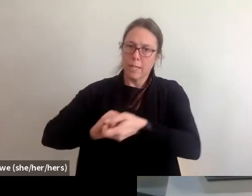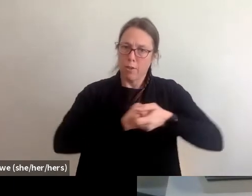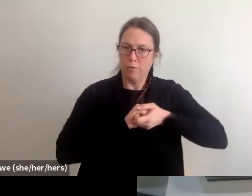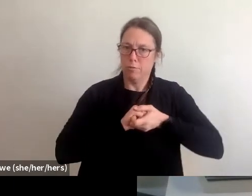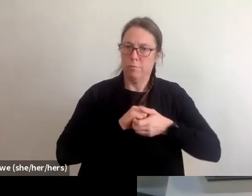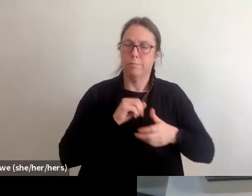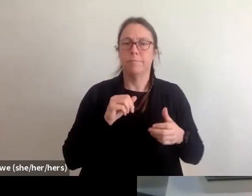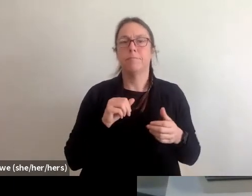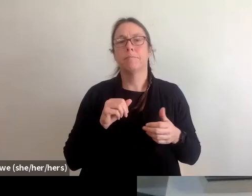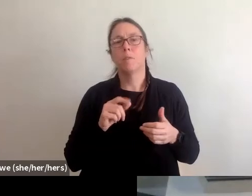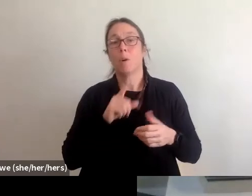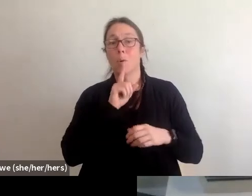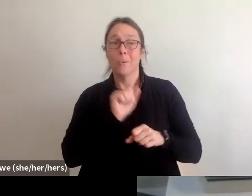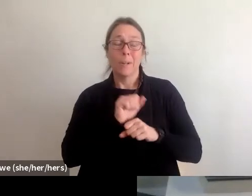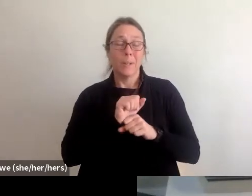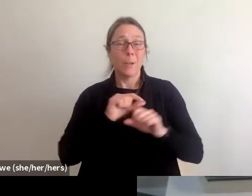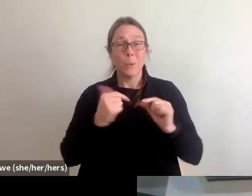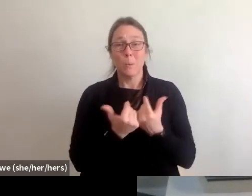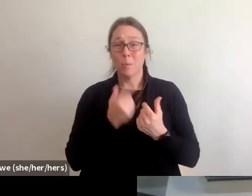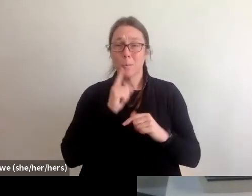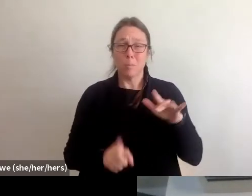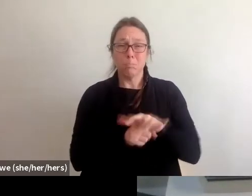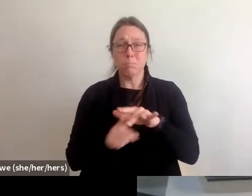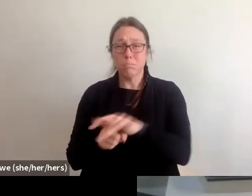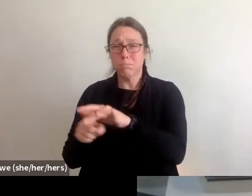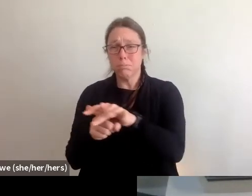really informally out of like the local church or the local community organization